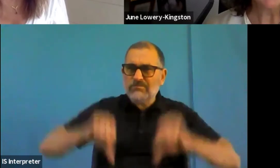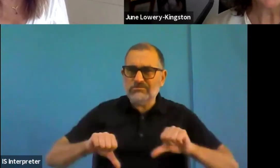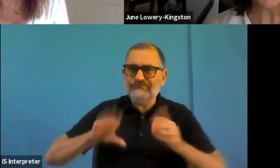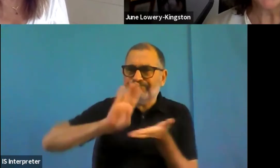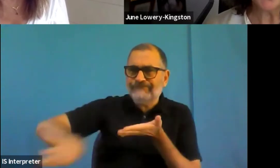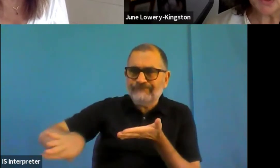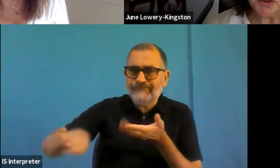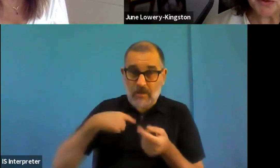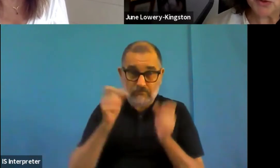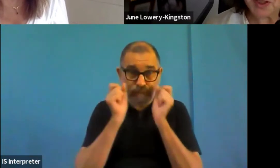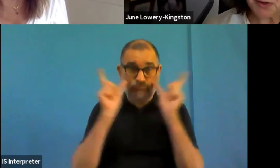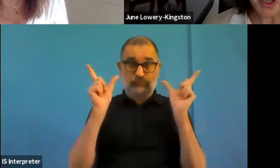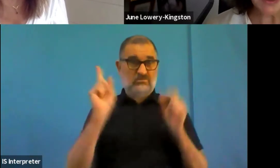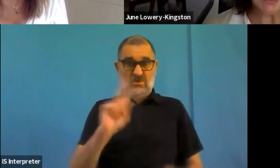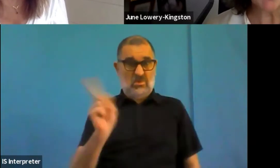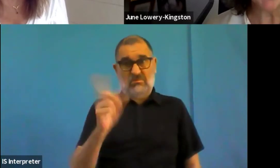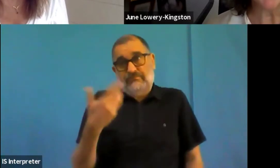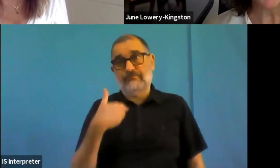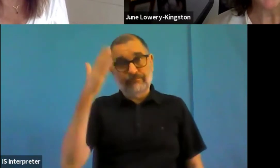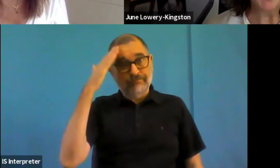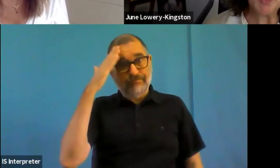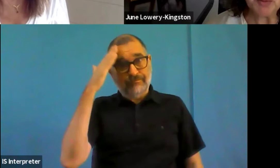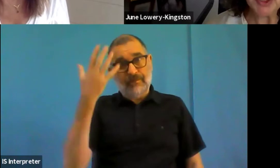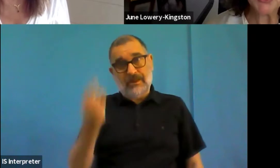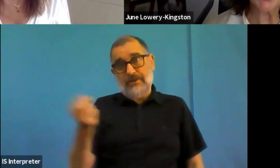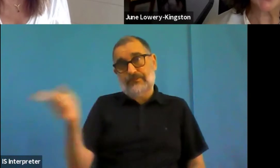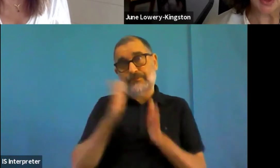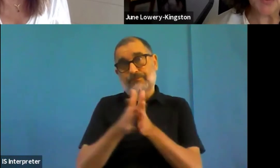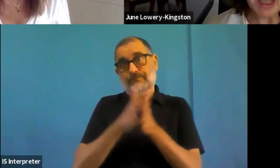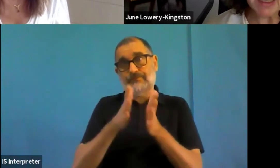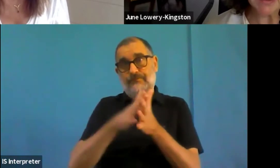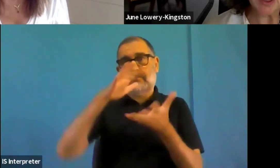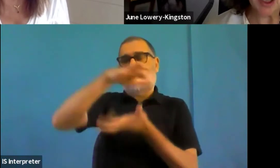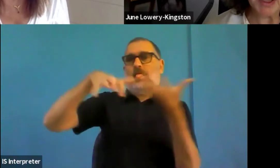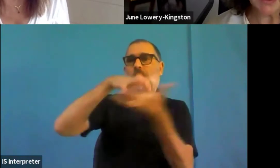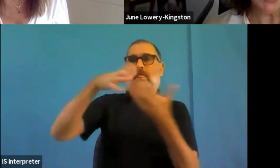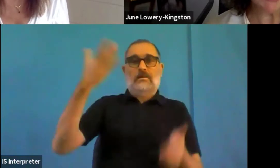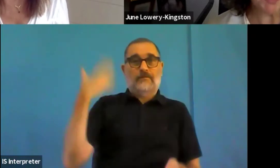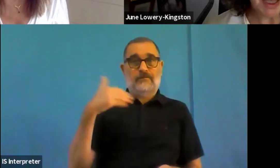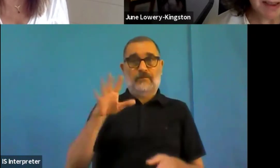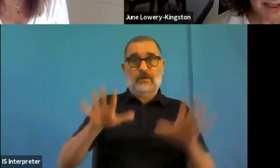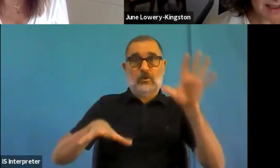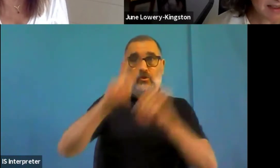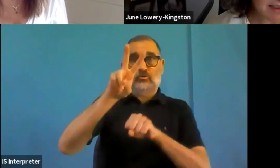is that in 12th of August, so just last month, we published an updated, harmonized European